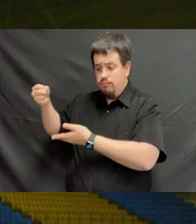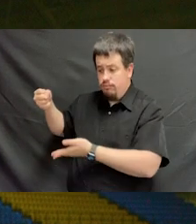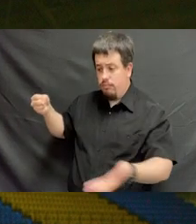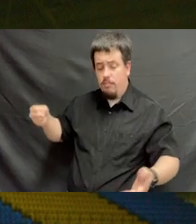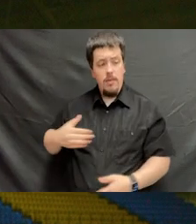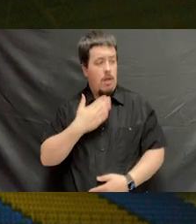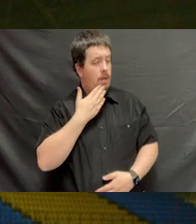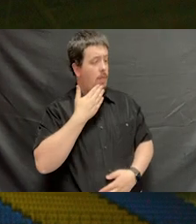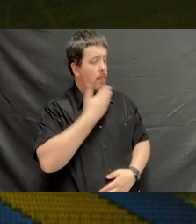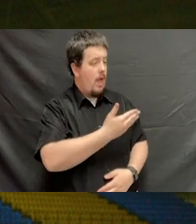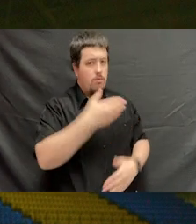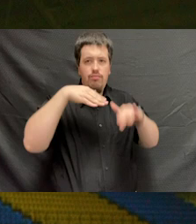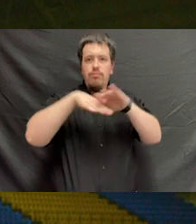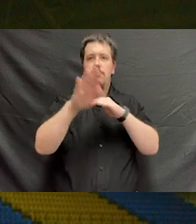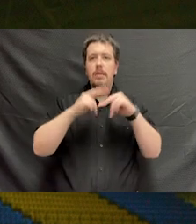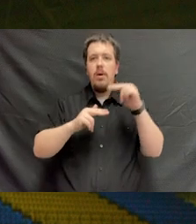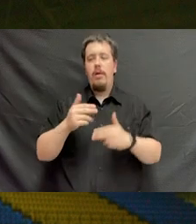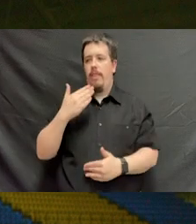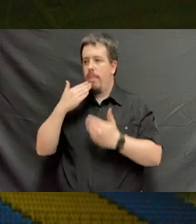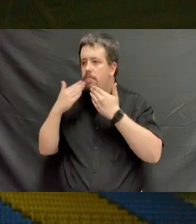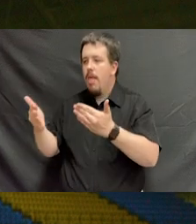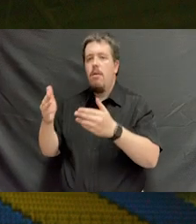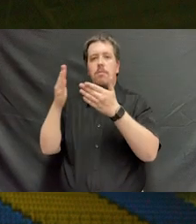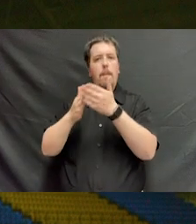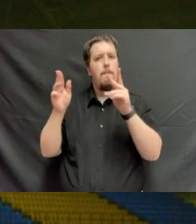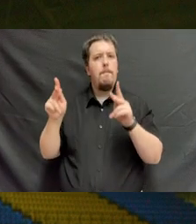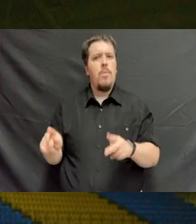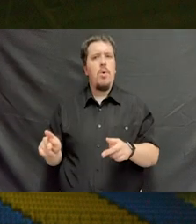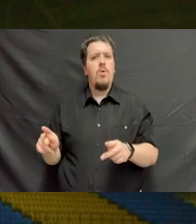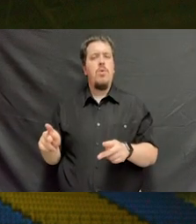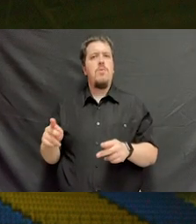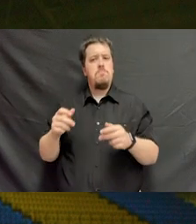as you moved into a building. Say thank you to a person who made it possible